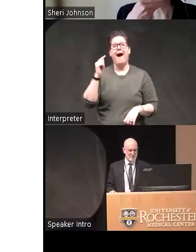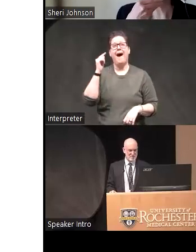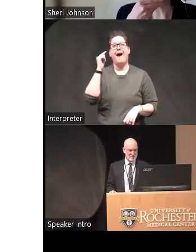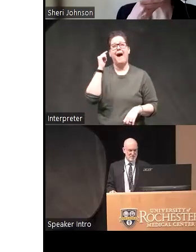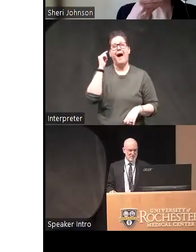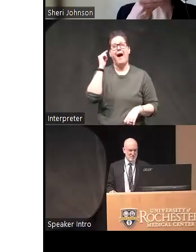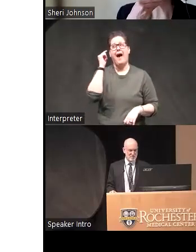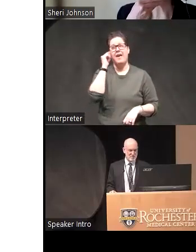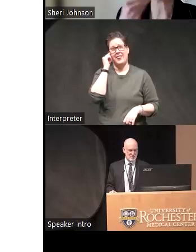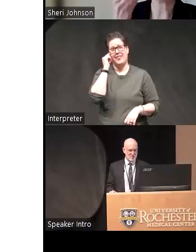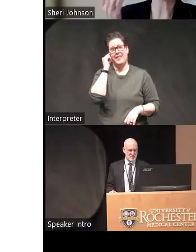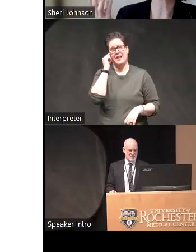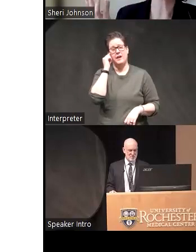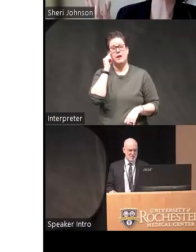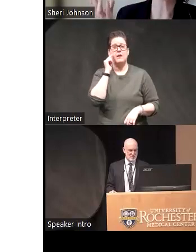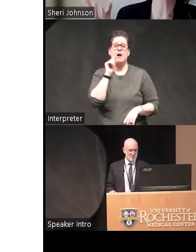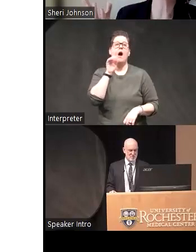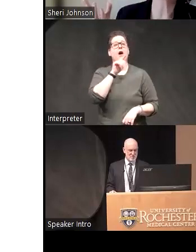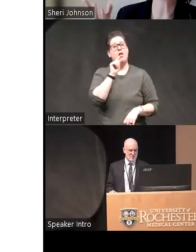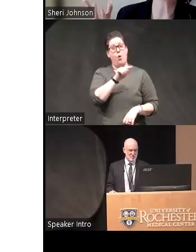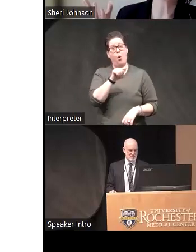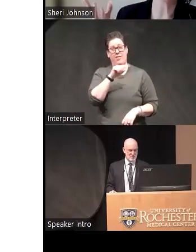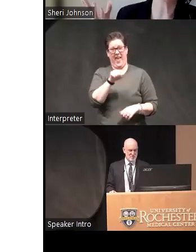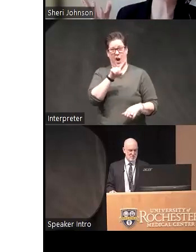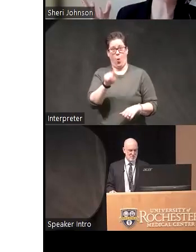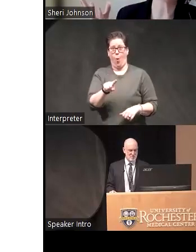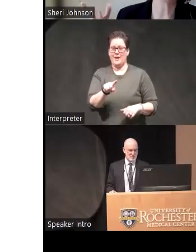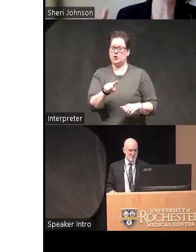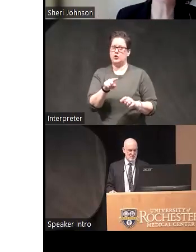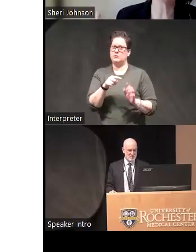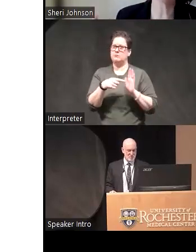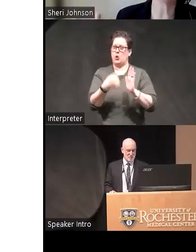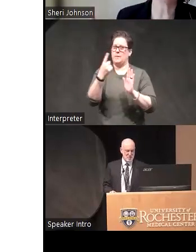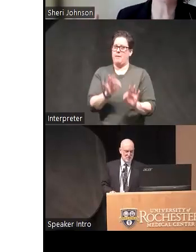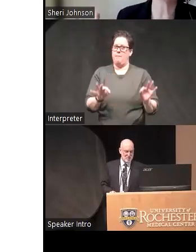that your question highlights a really critical piece of this which is that we cannot be treating